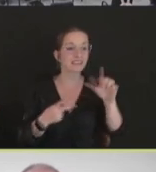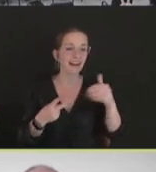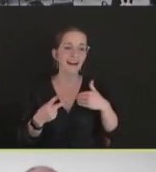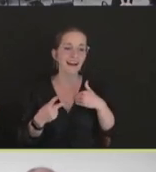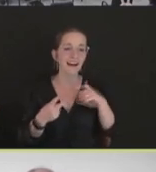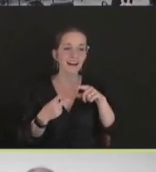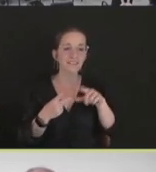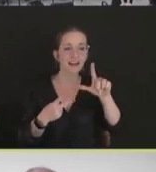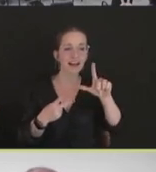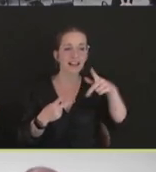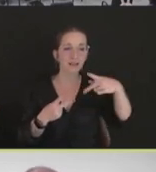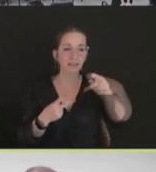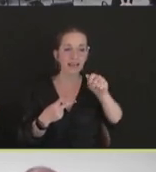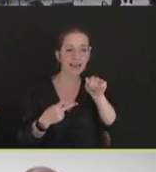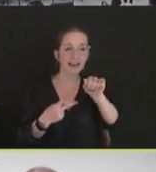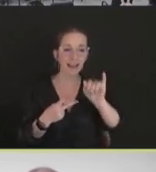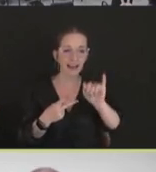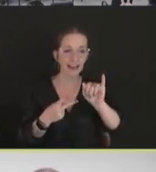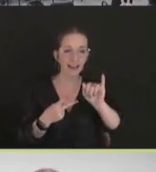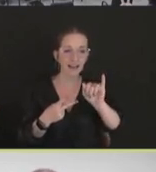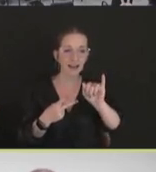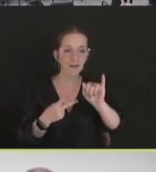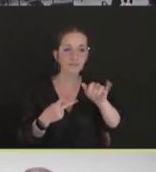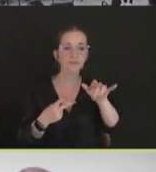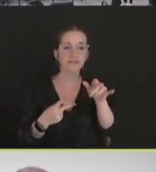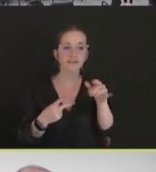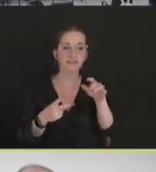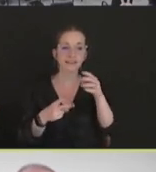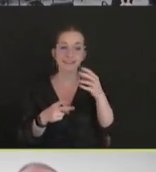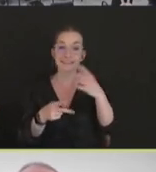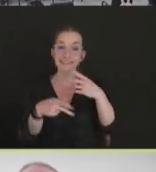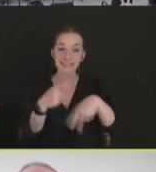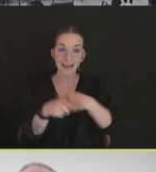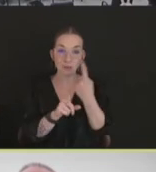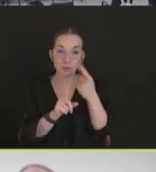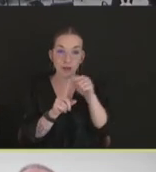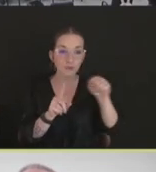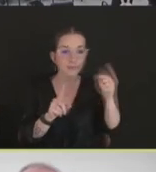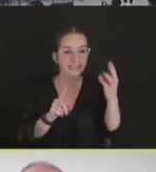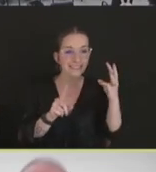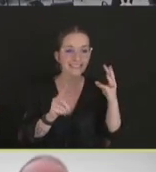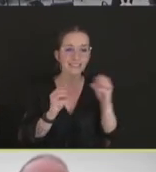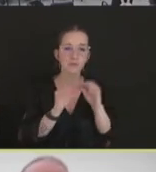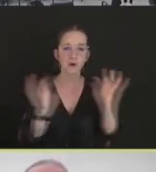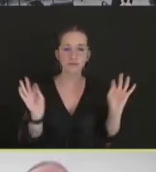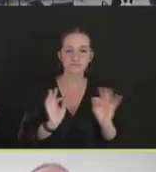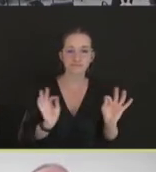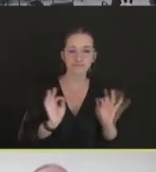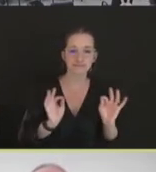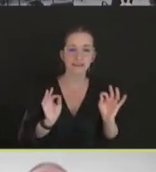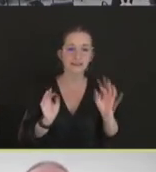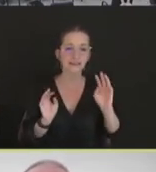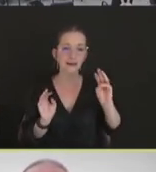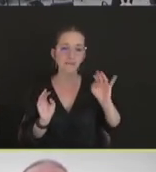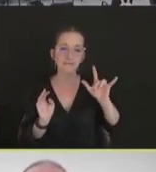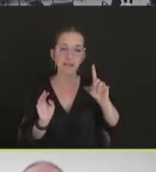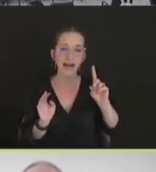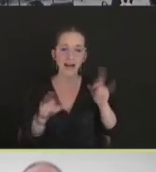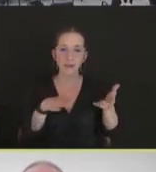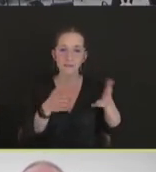those are all -- can be low pathogenic. In general, cause mild morbidity, weight -- egg